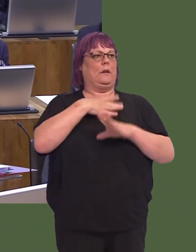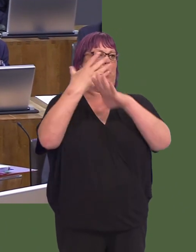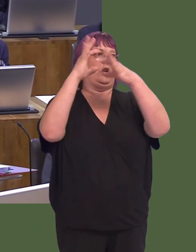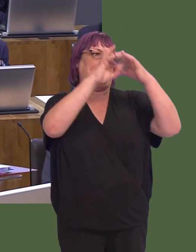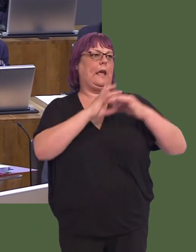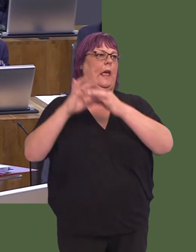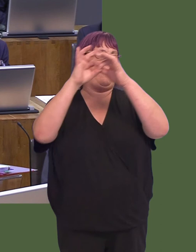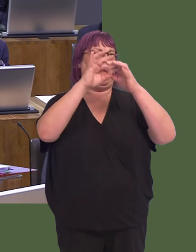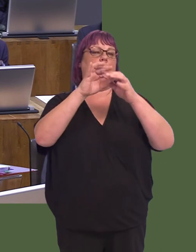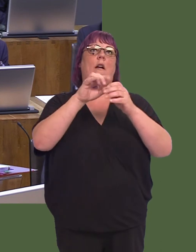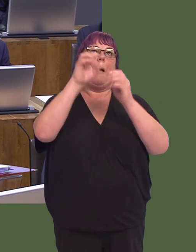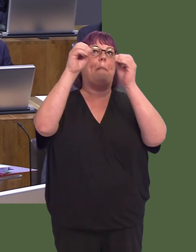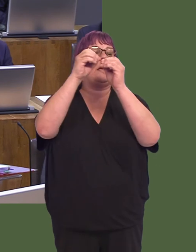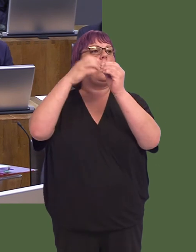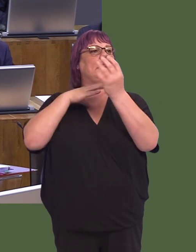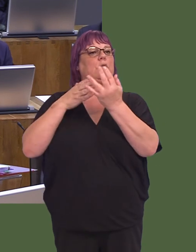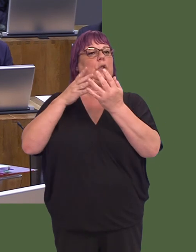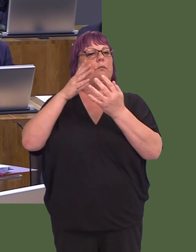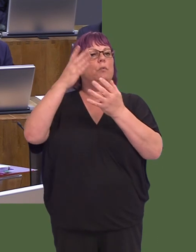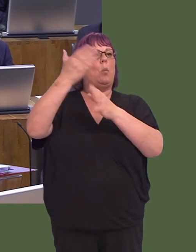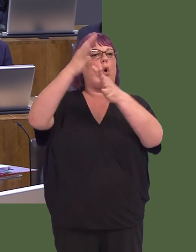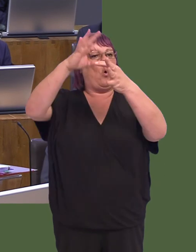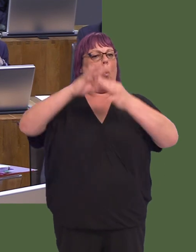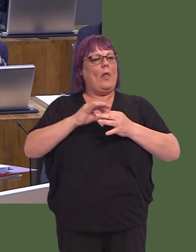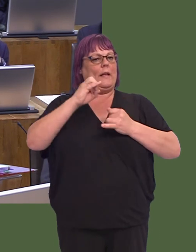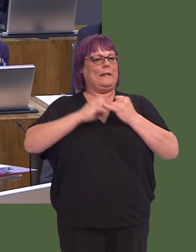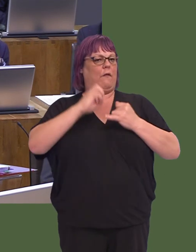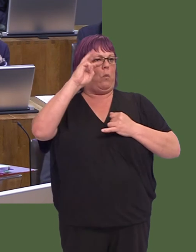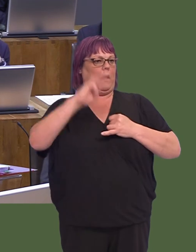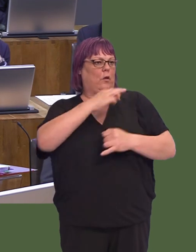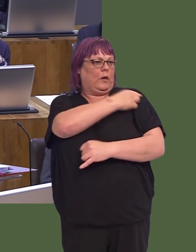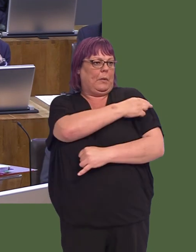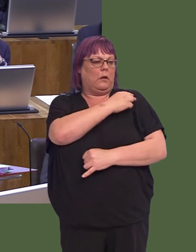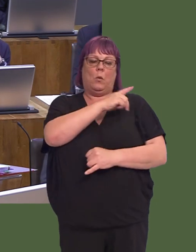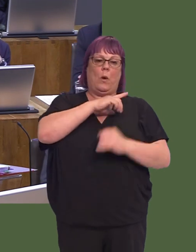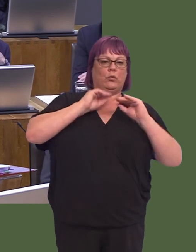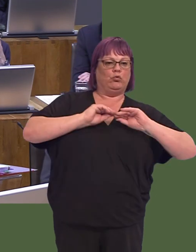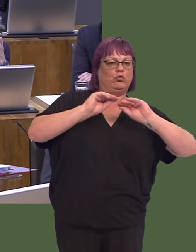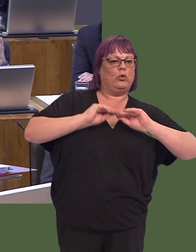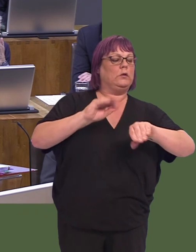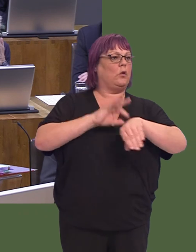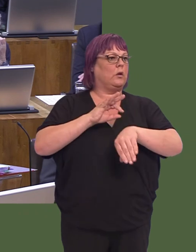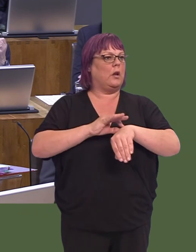major hospitals in south Wales too, in order to give a complete education to any trainee doctors.